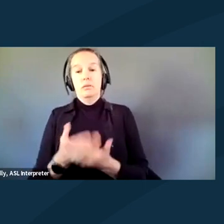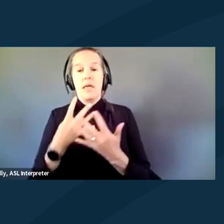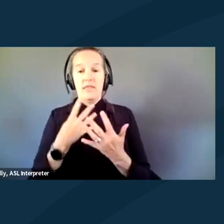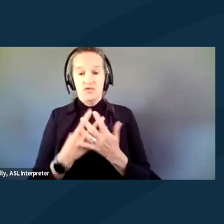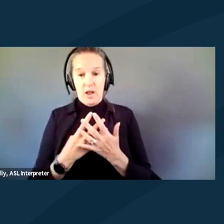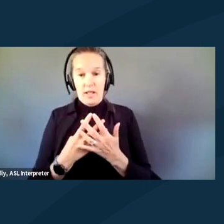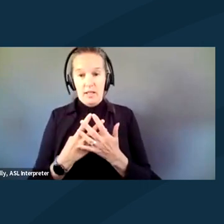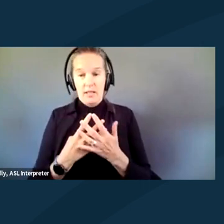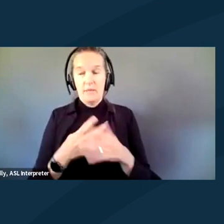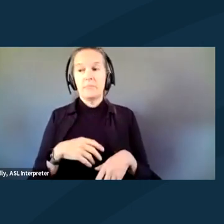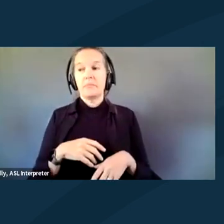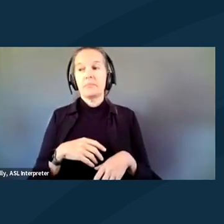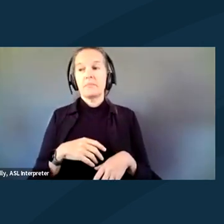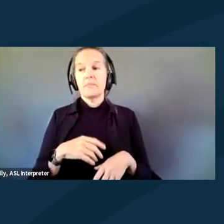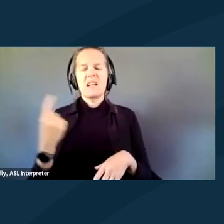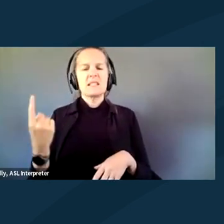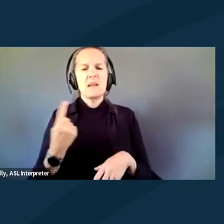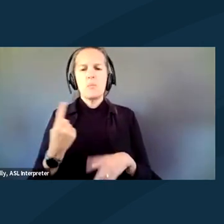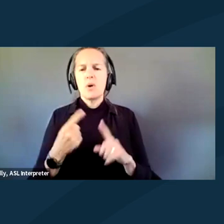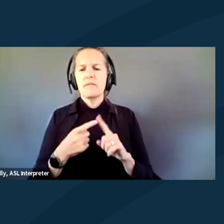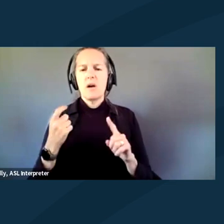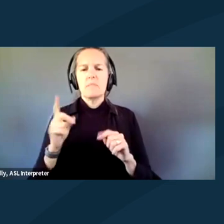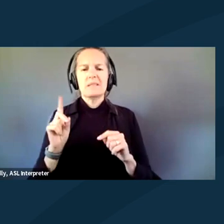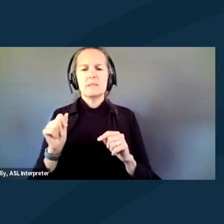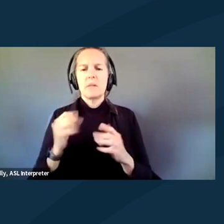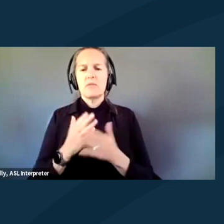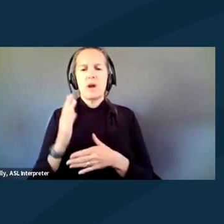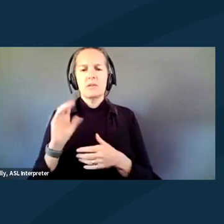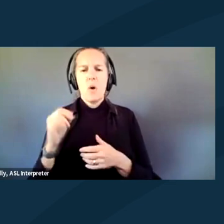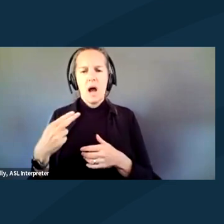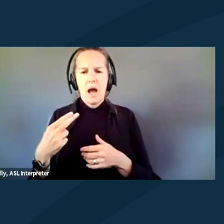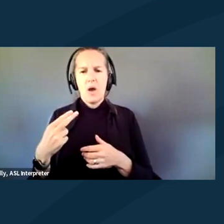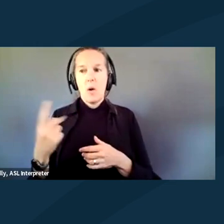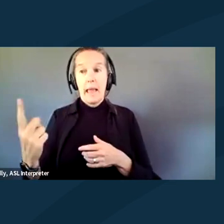I did have someone from disability or Rights Ohio come in, interview me,